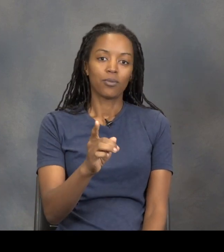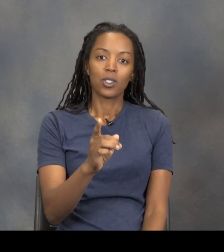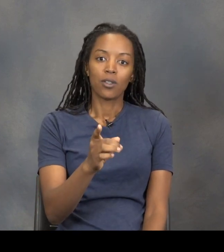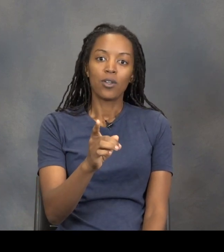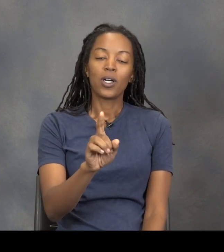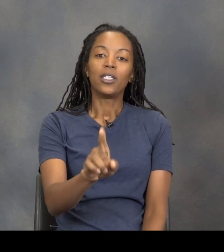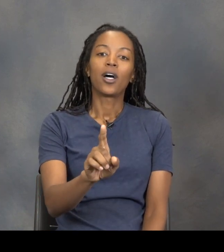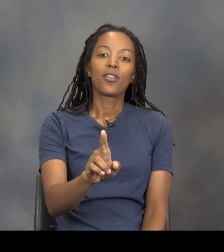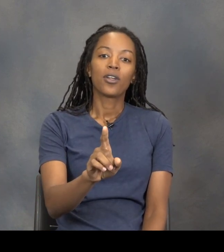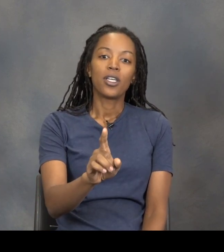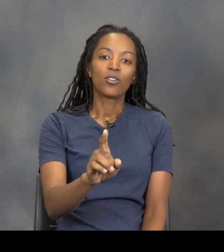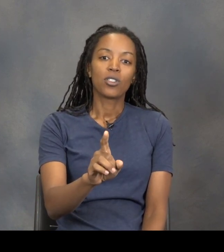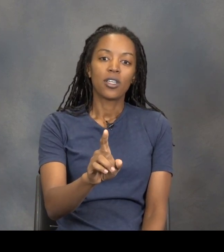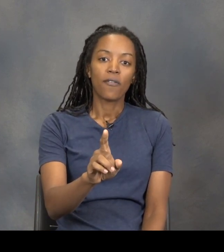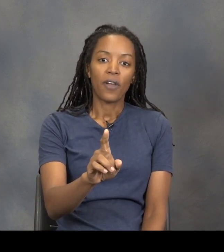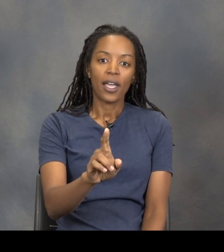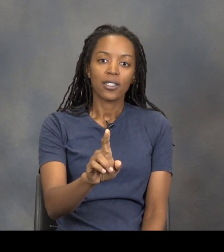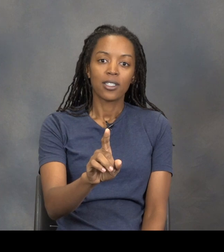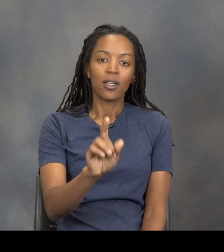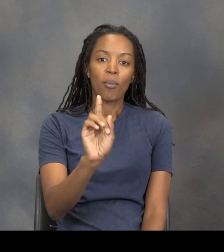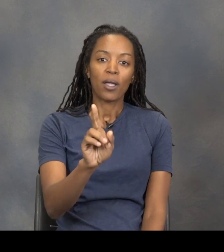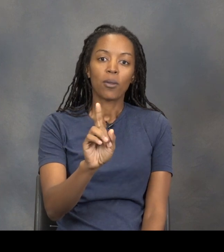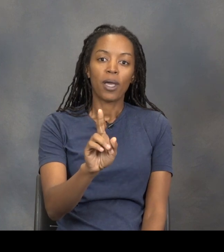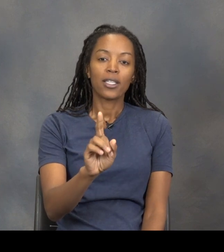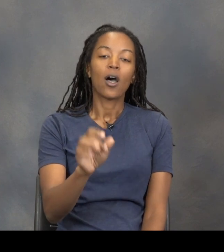And, you know, another interesting fact about the bats. Oh,